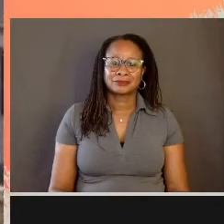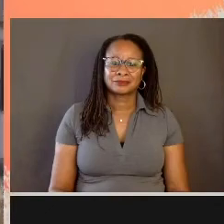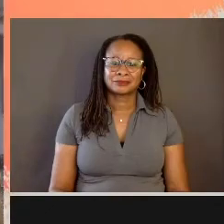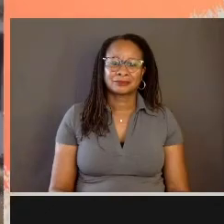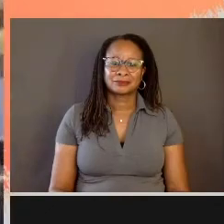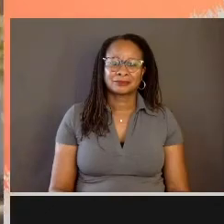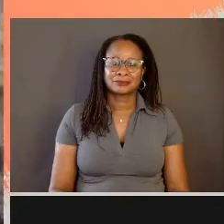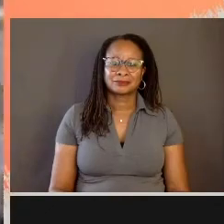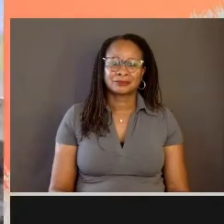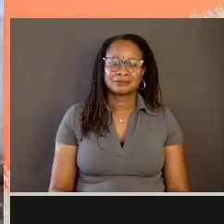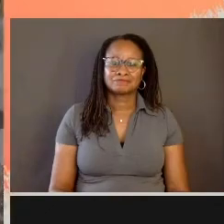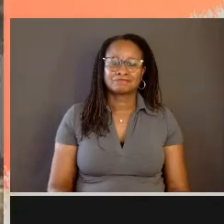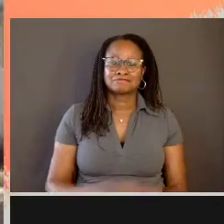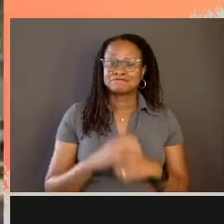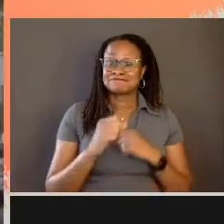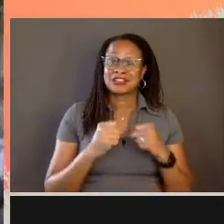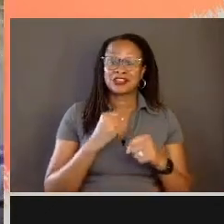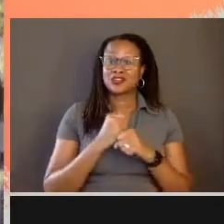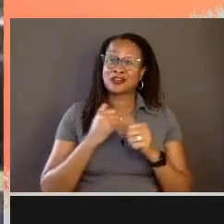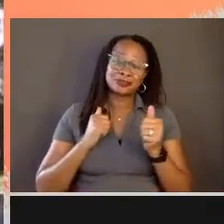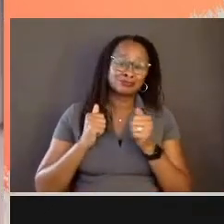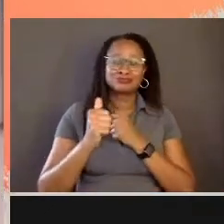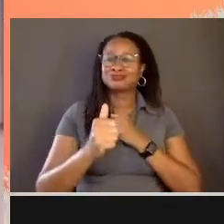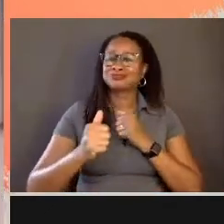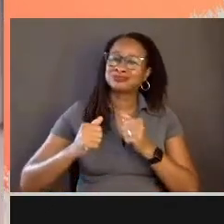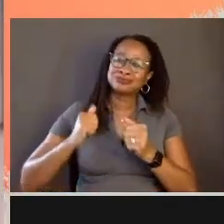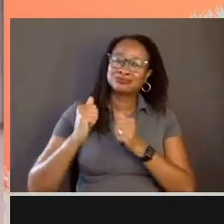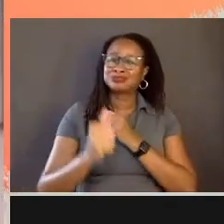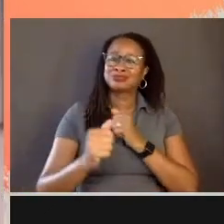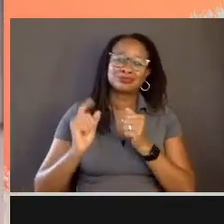The years have gone by and it's taken it's tone.